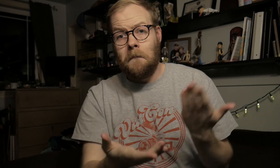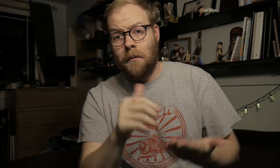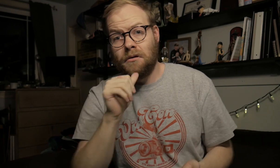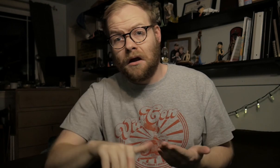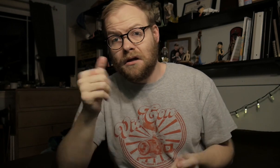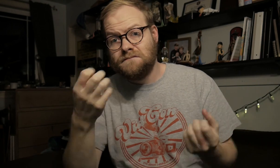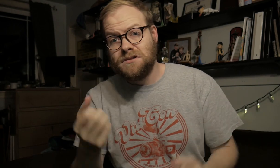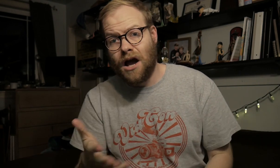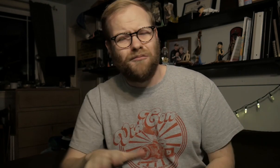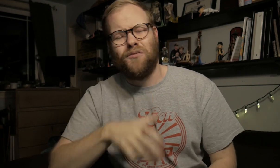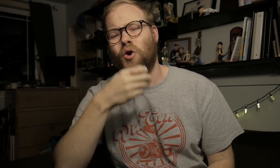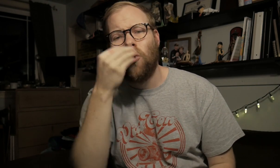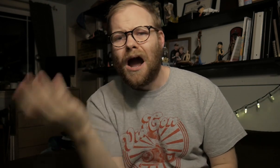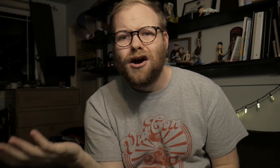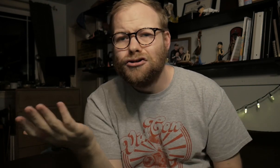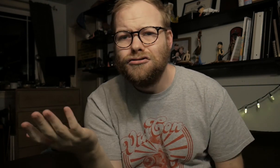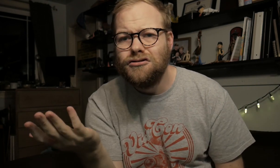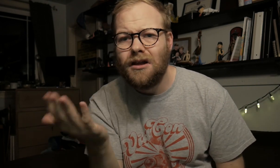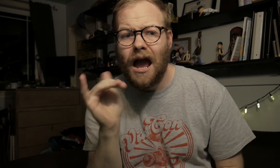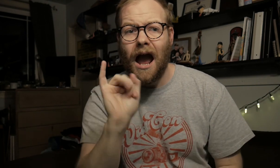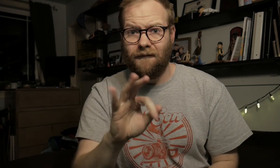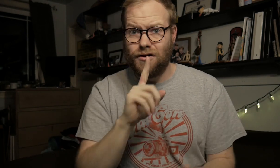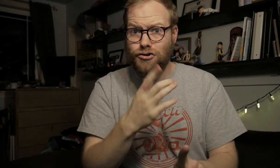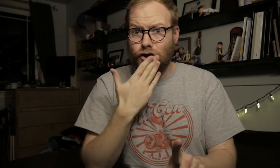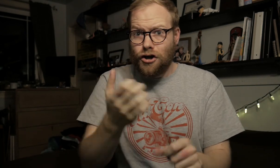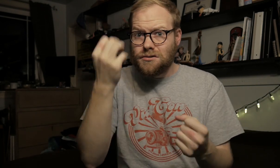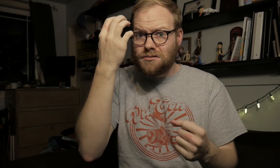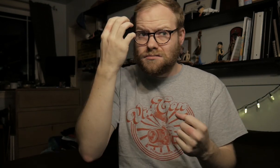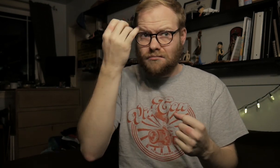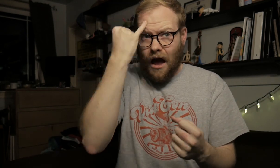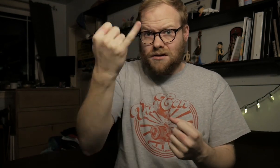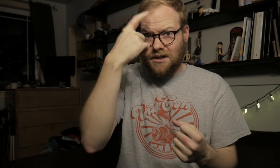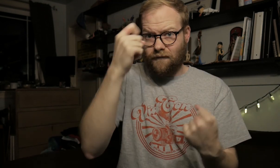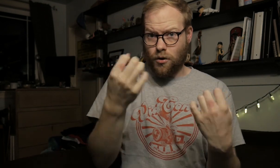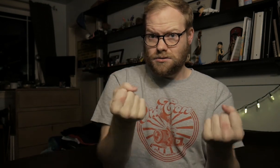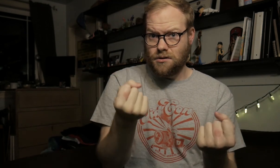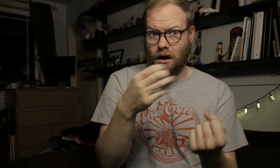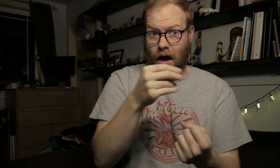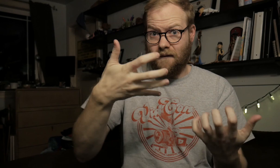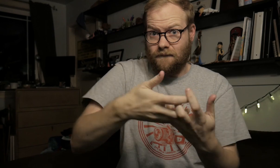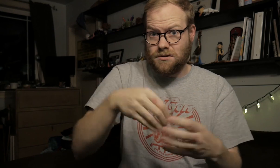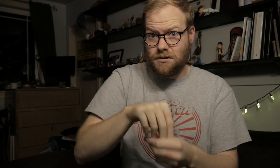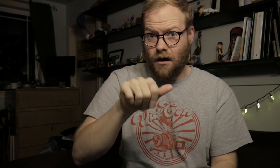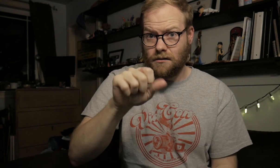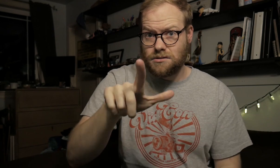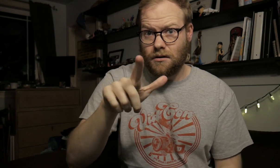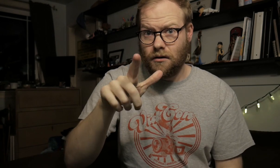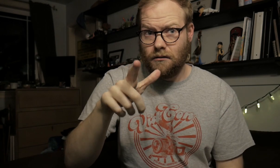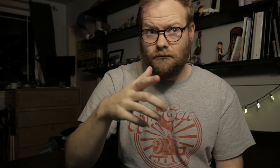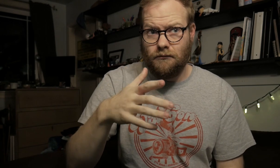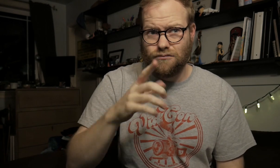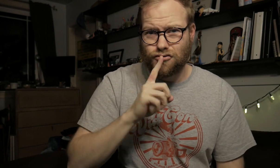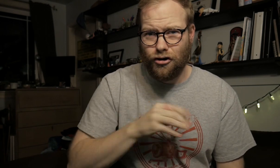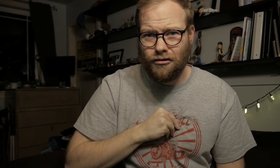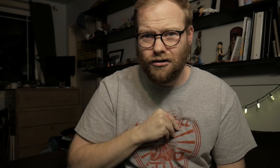Maybe they're not a native signer, who cares? If it's a good idea for a sign, and it fits in ASL, sure!